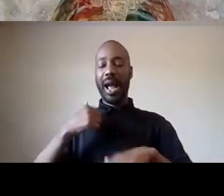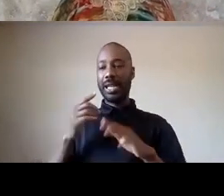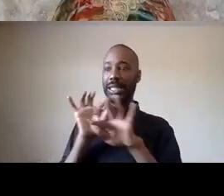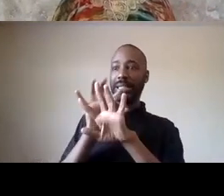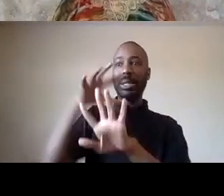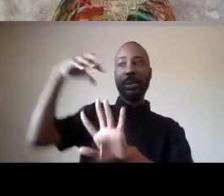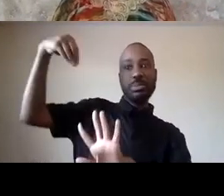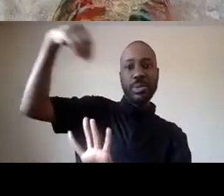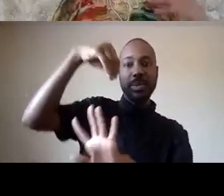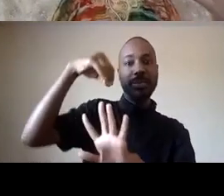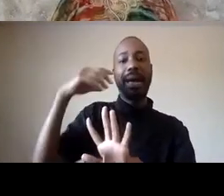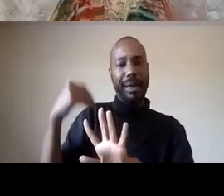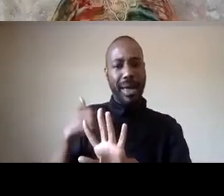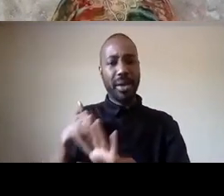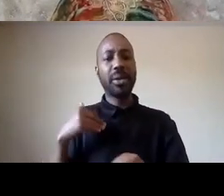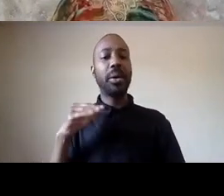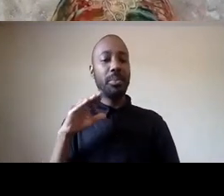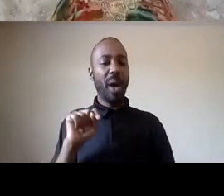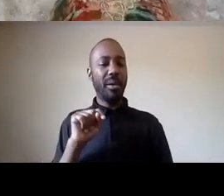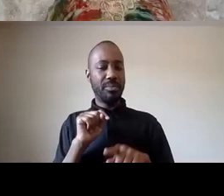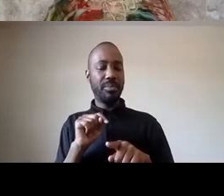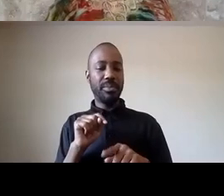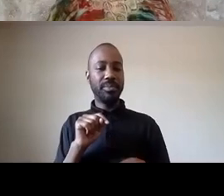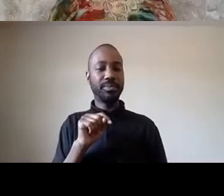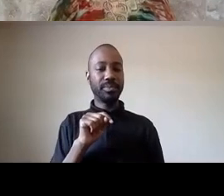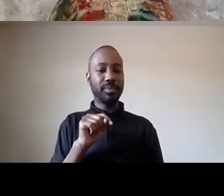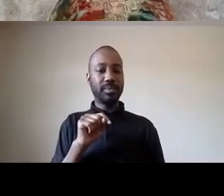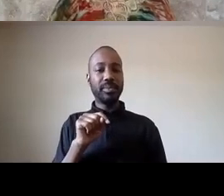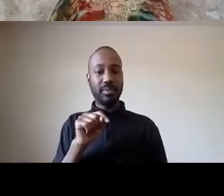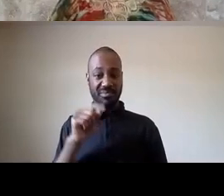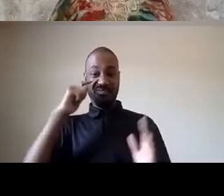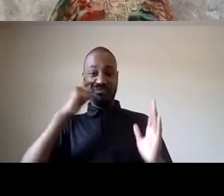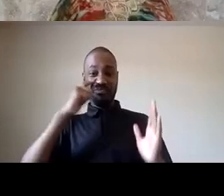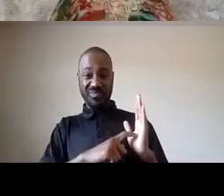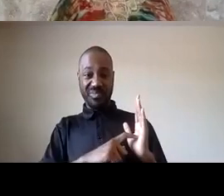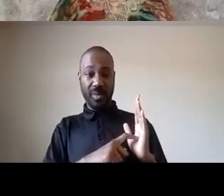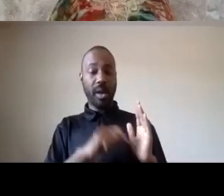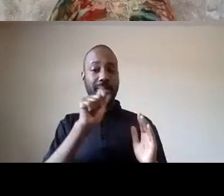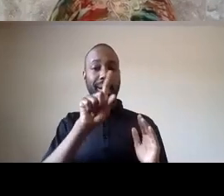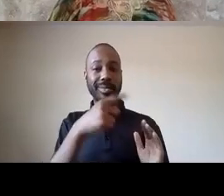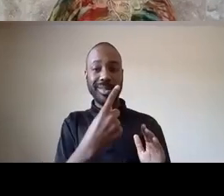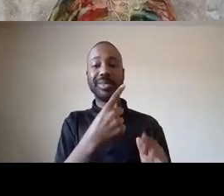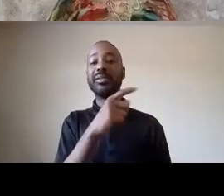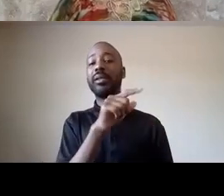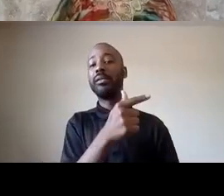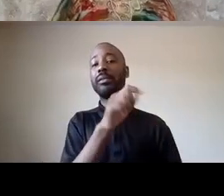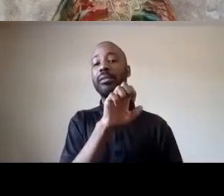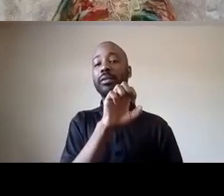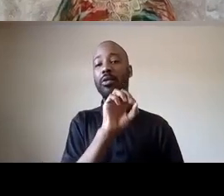remember that underneath that is the names are the names of not just george floyd but of so many others and